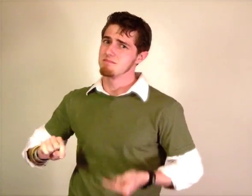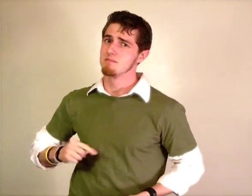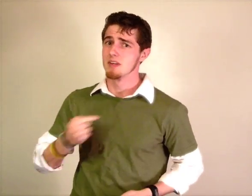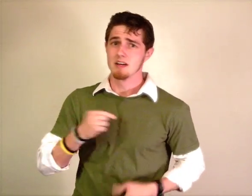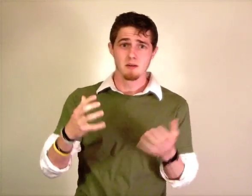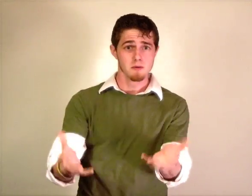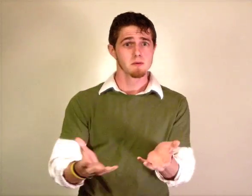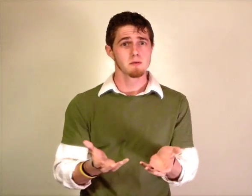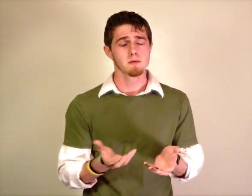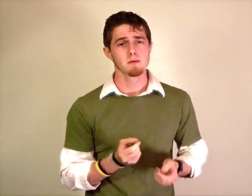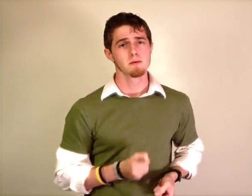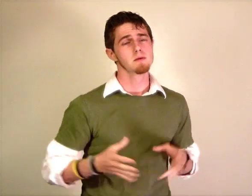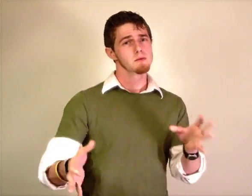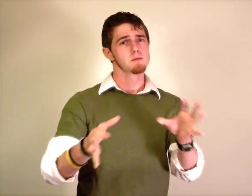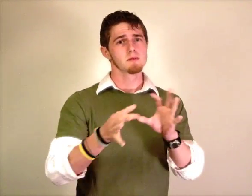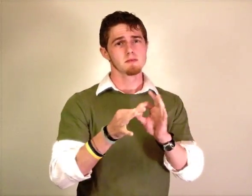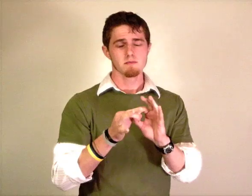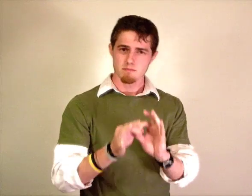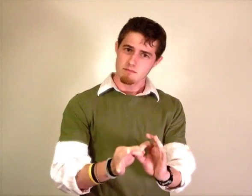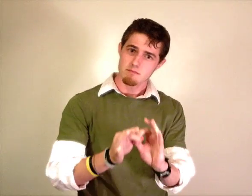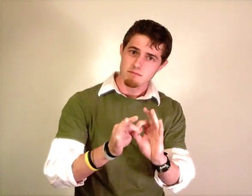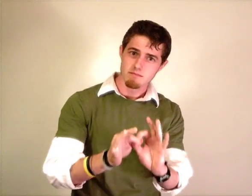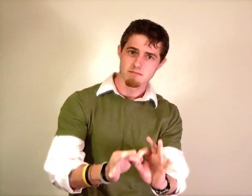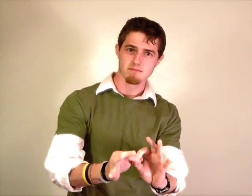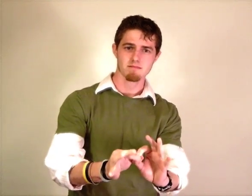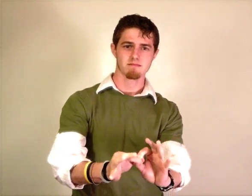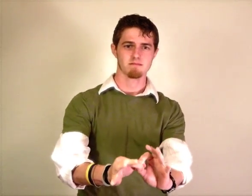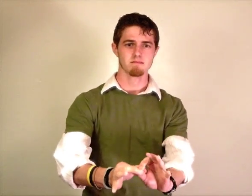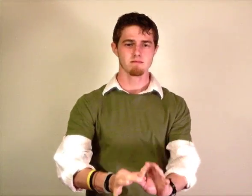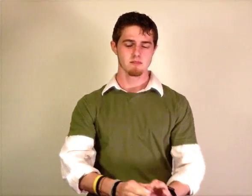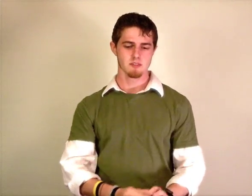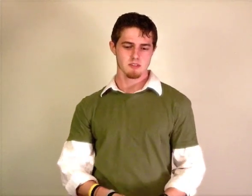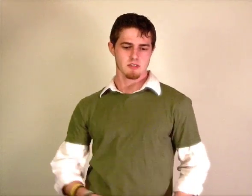I wanna be with the one I know I WANT RECONNECT